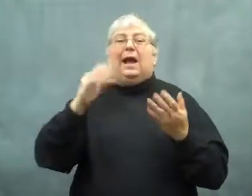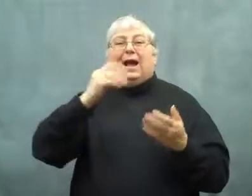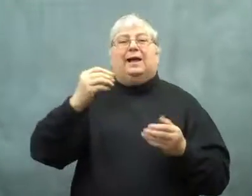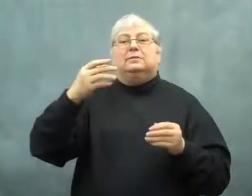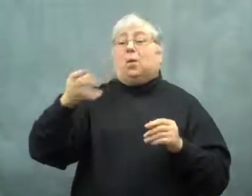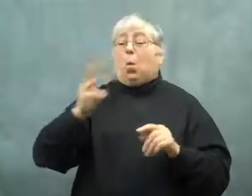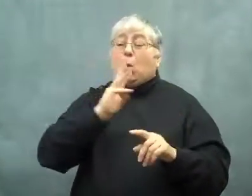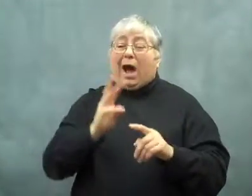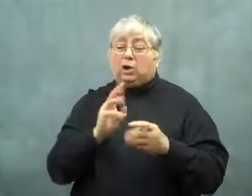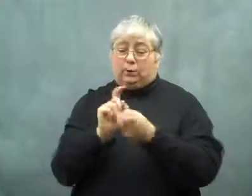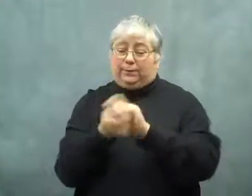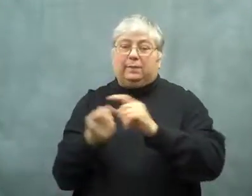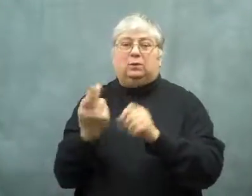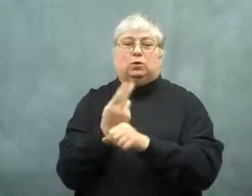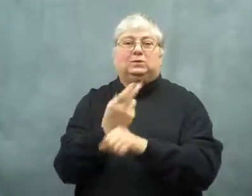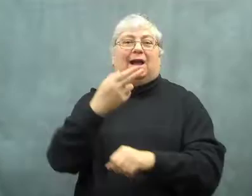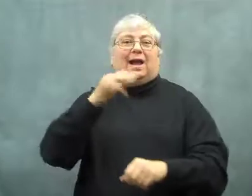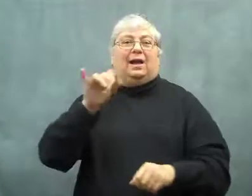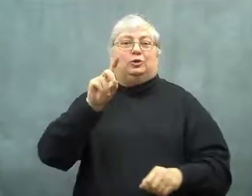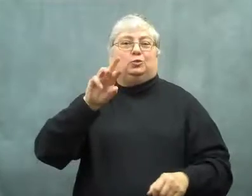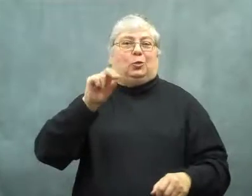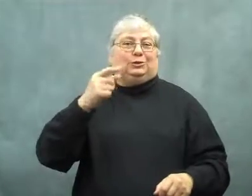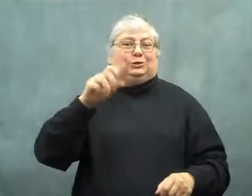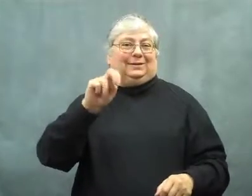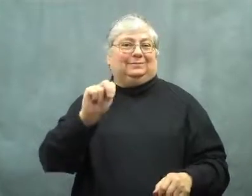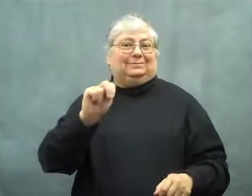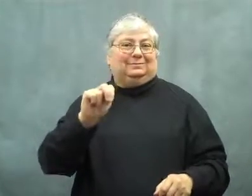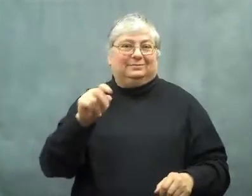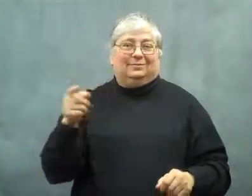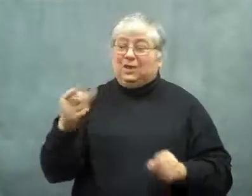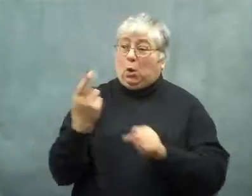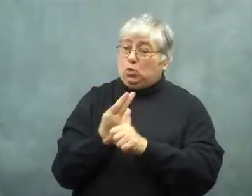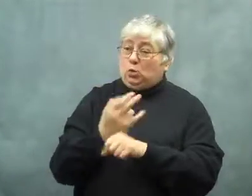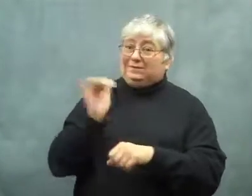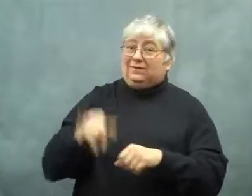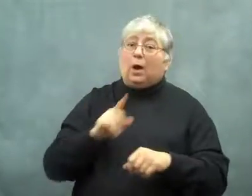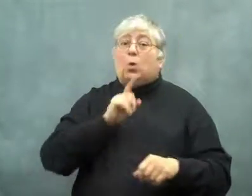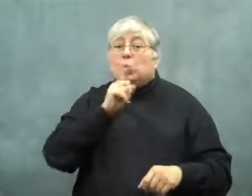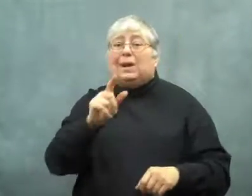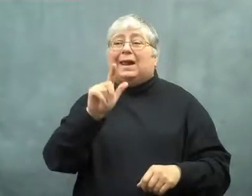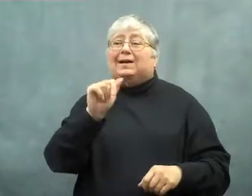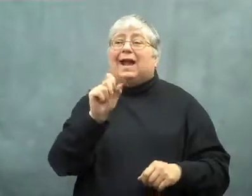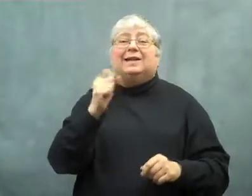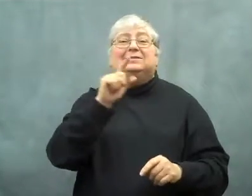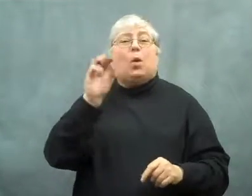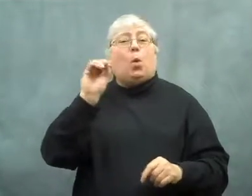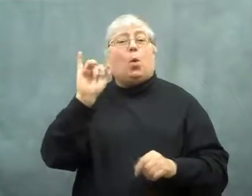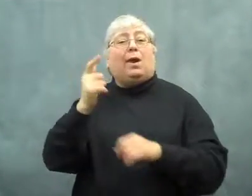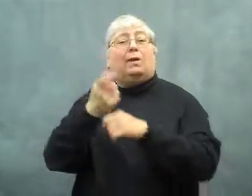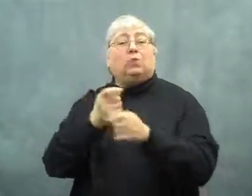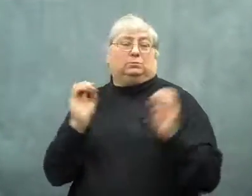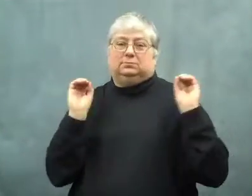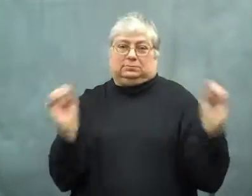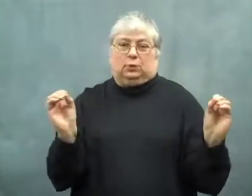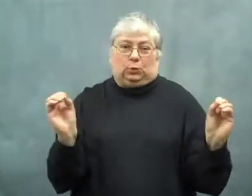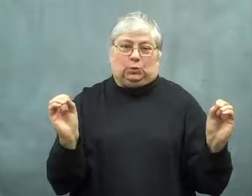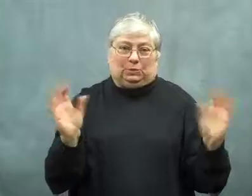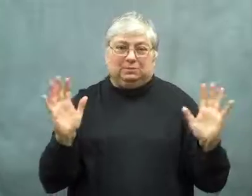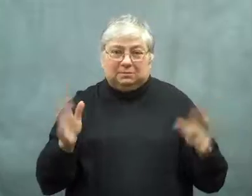Also, hydrogen derived from water was used.